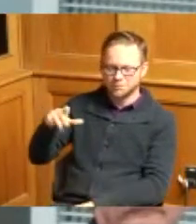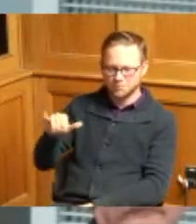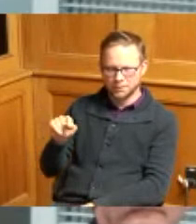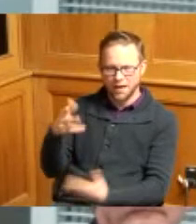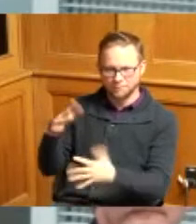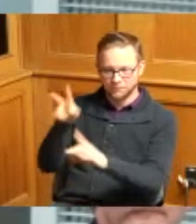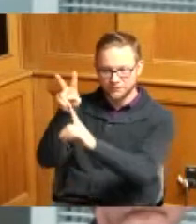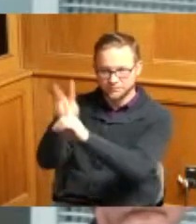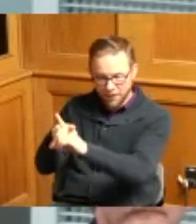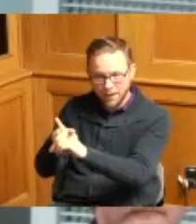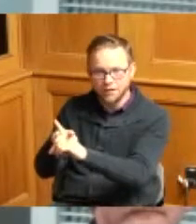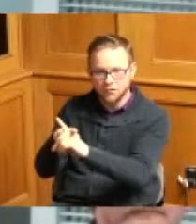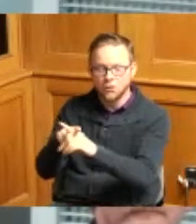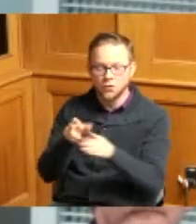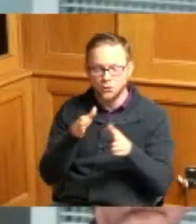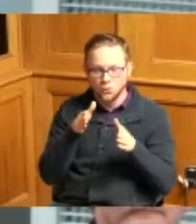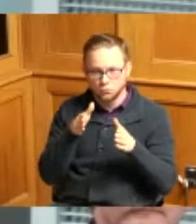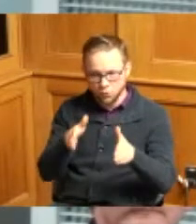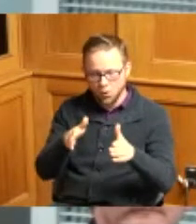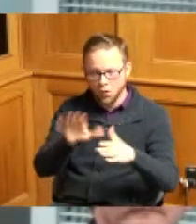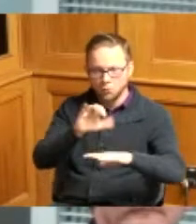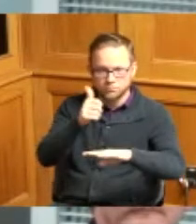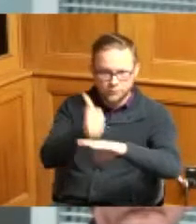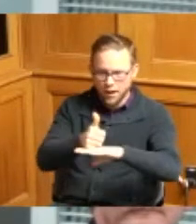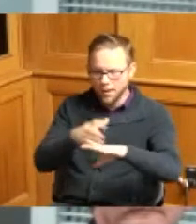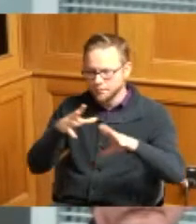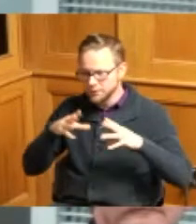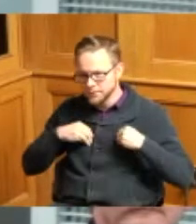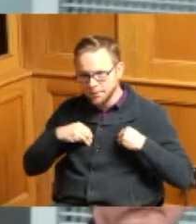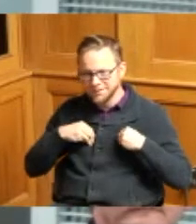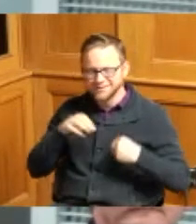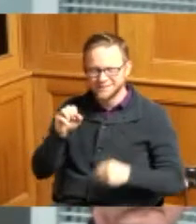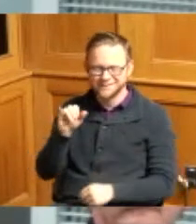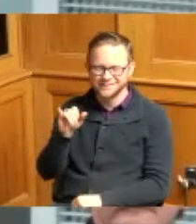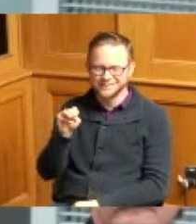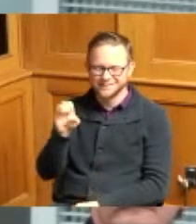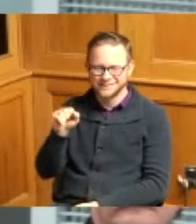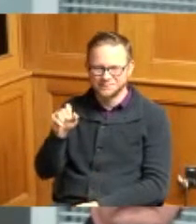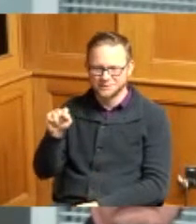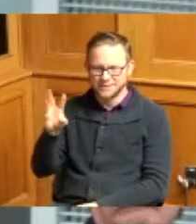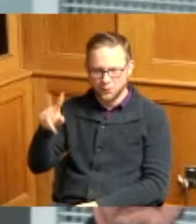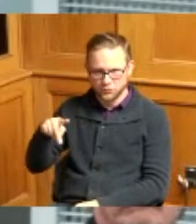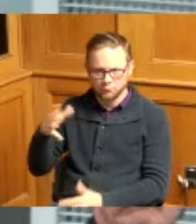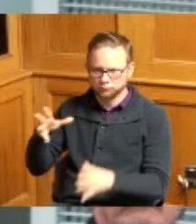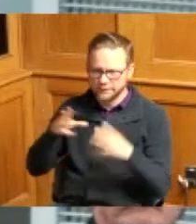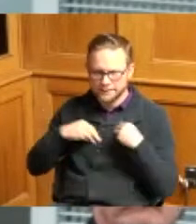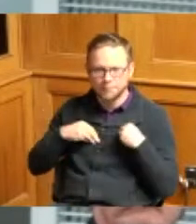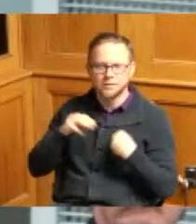the plot for the roads was dedicated and accepted by Symmes Township Trustees on May 26 1924 the